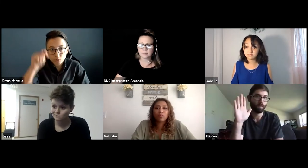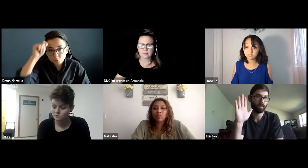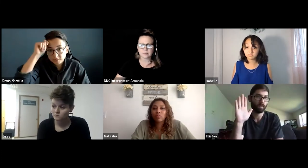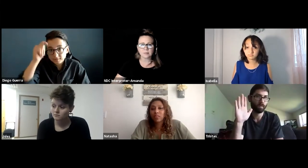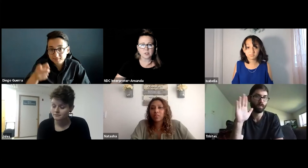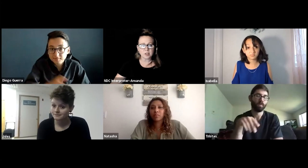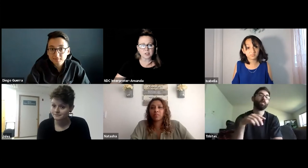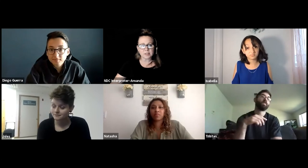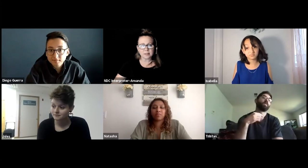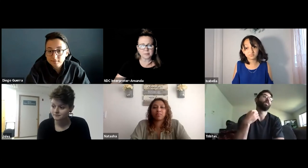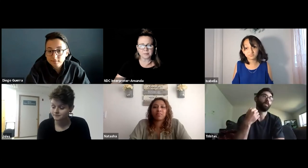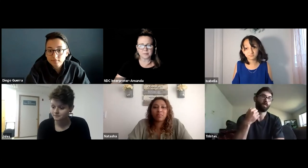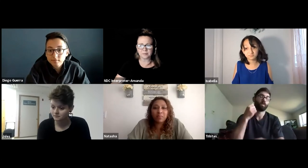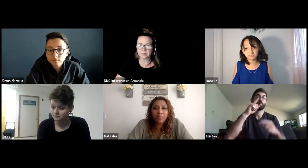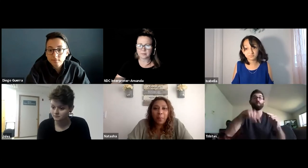Sure, Tristan.